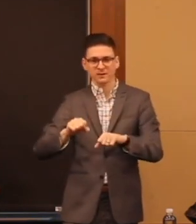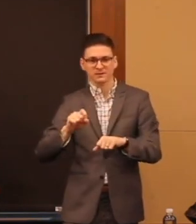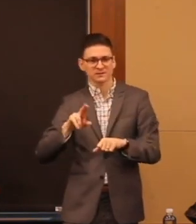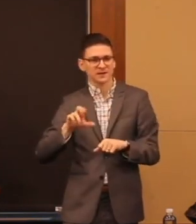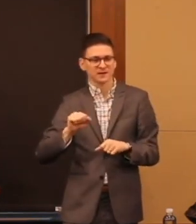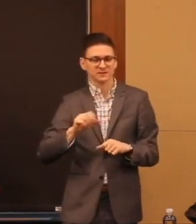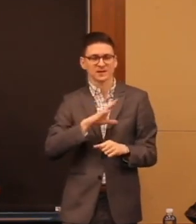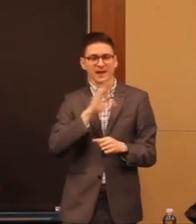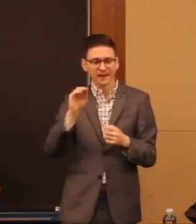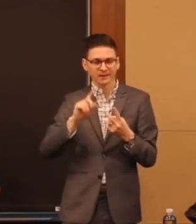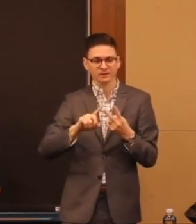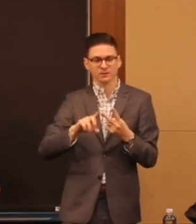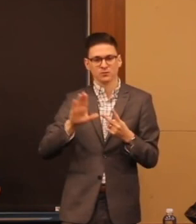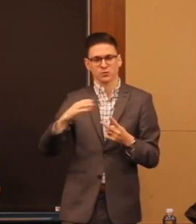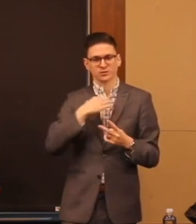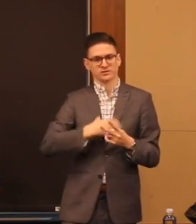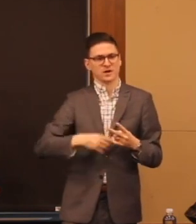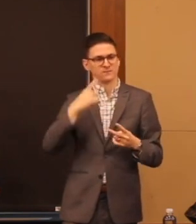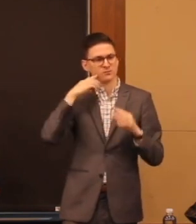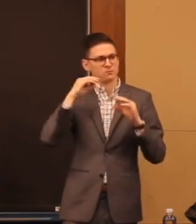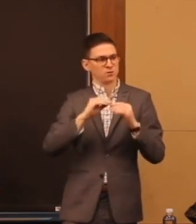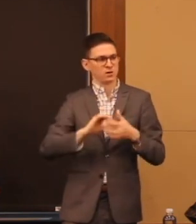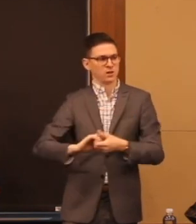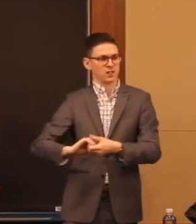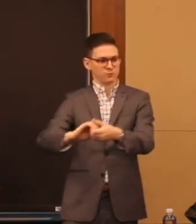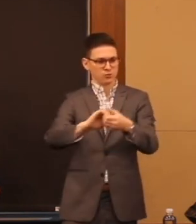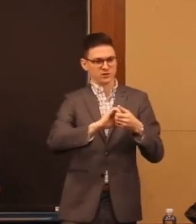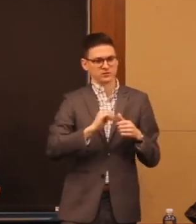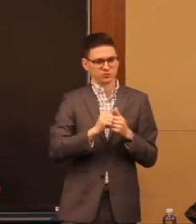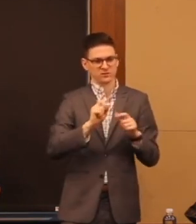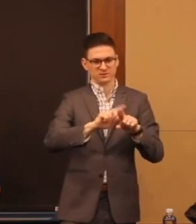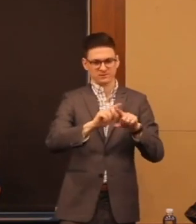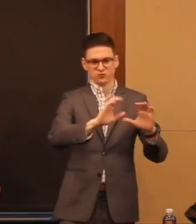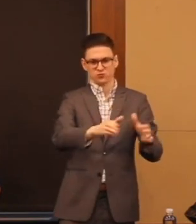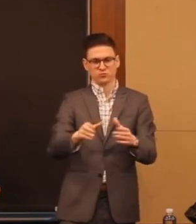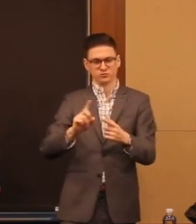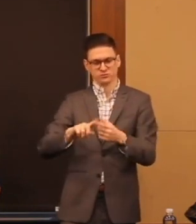And your desire for collaboration across the different groups to solve these very difficult